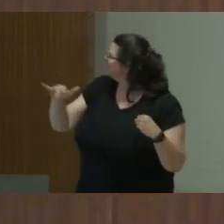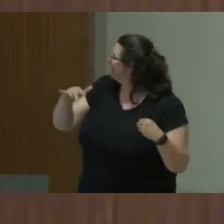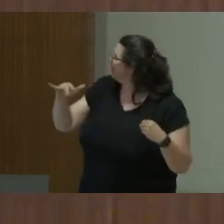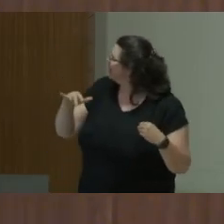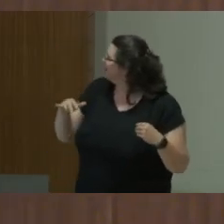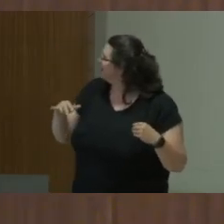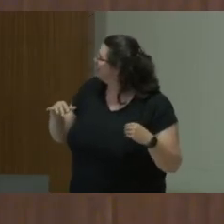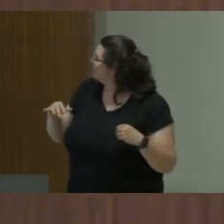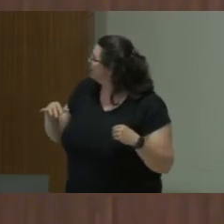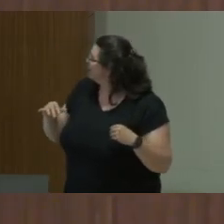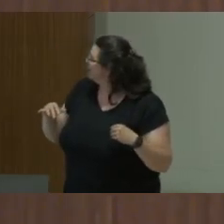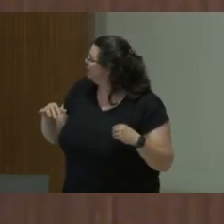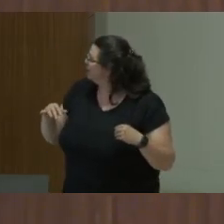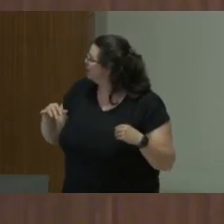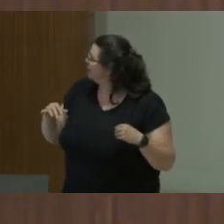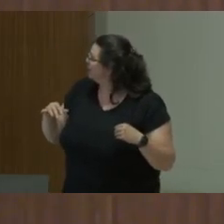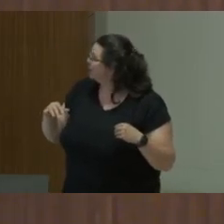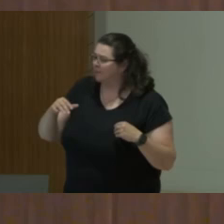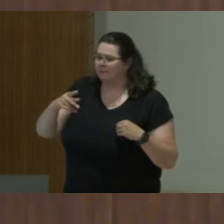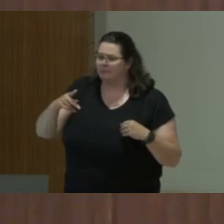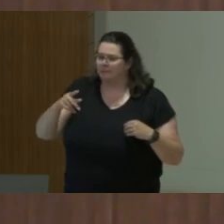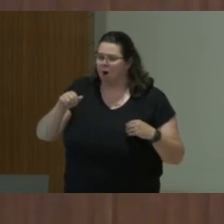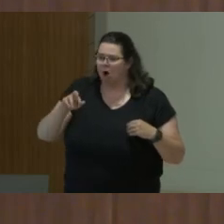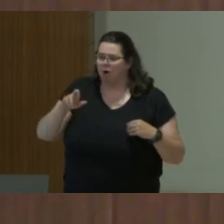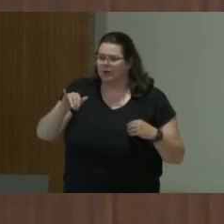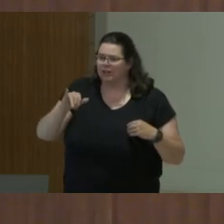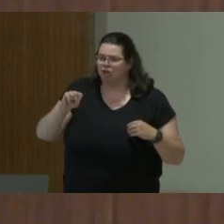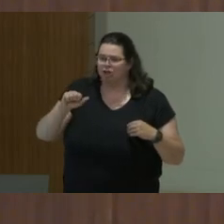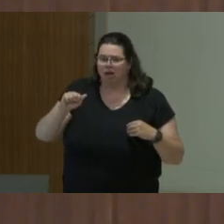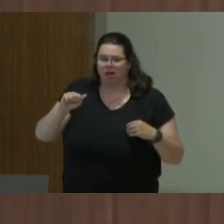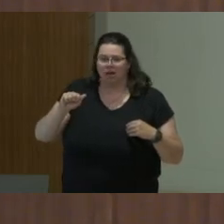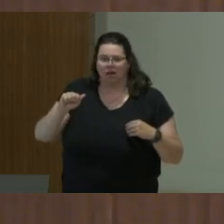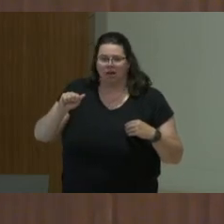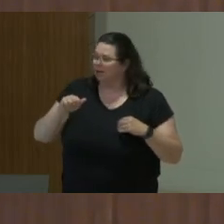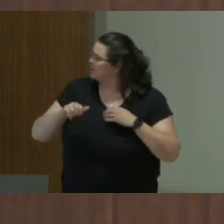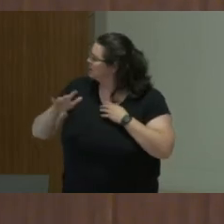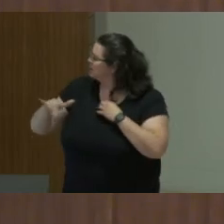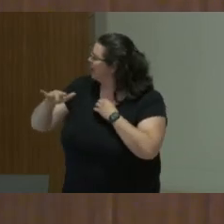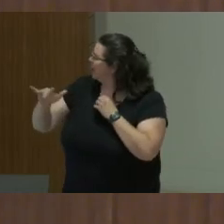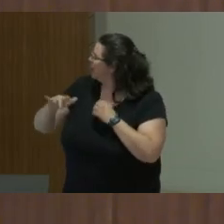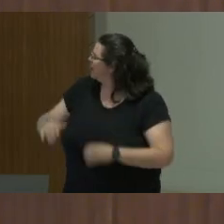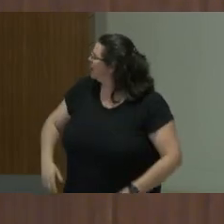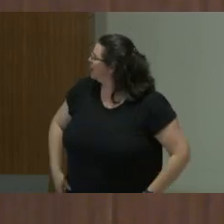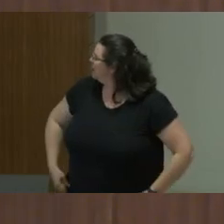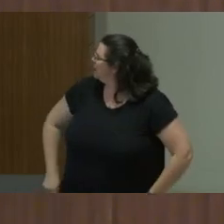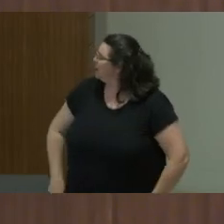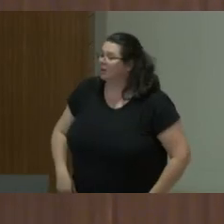Parrhesia. Parrrhesia. Nay? Could you spell it for me, please? I'm going to show it to you.